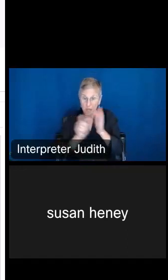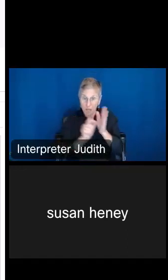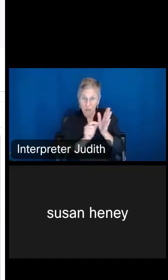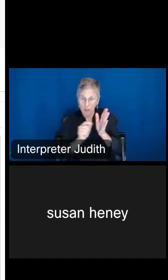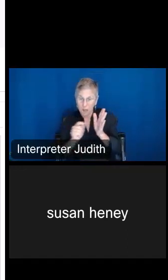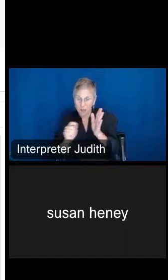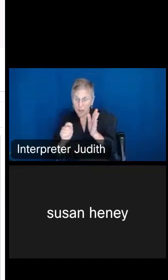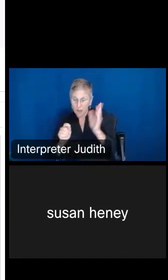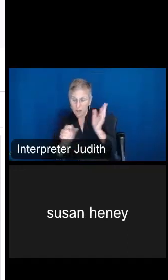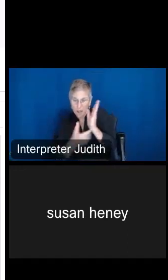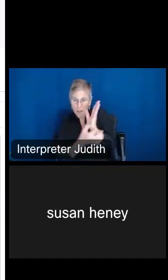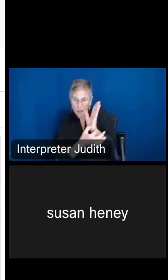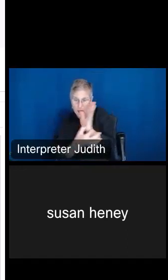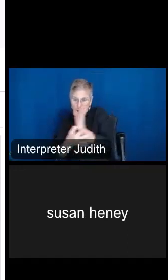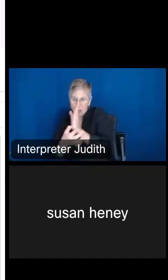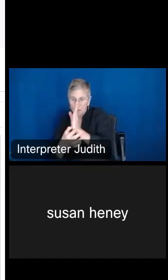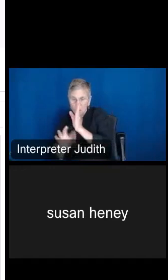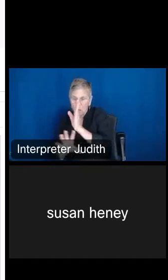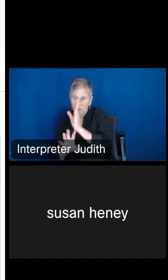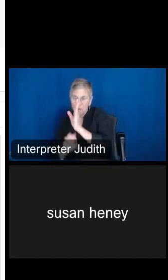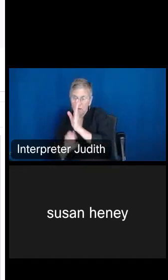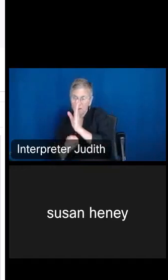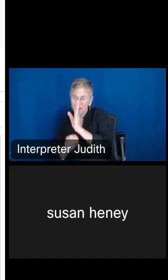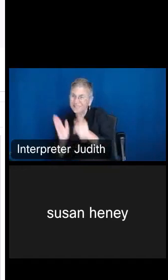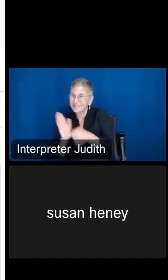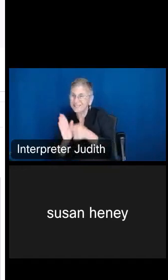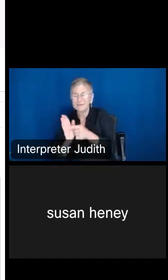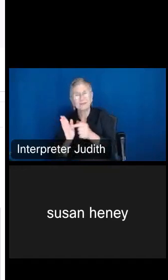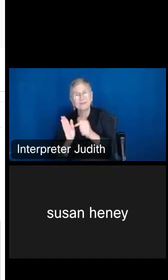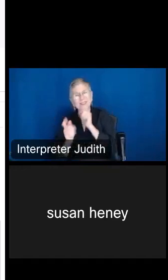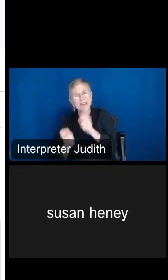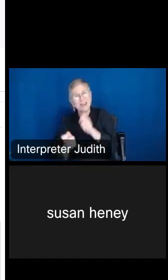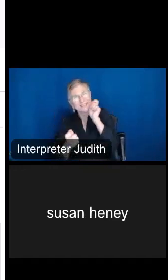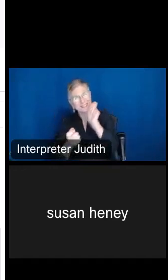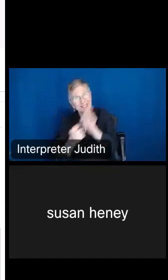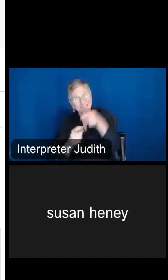Sometimes it's not very accurate, so what I'm going to do is I'm going to show you that